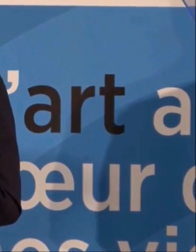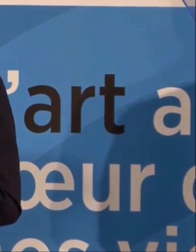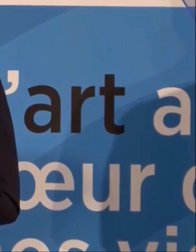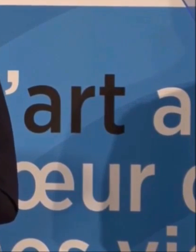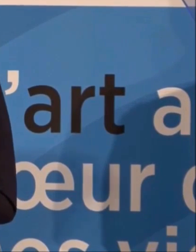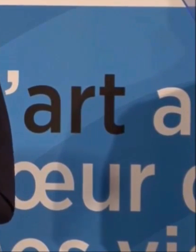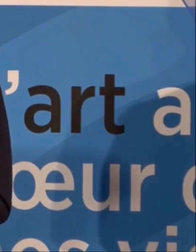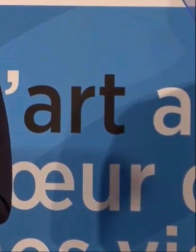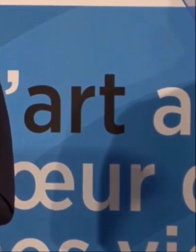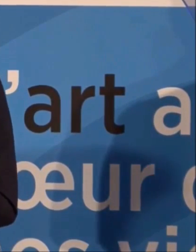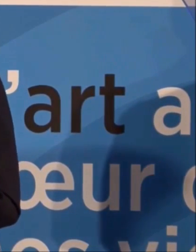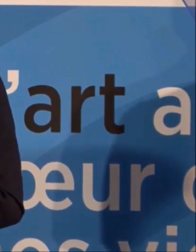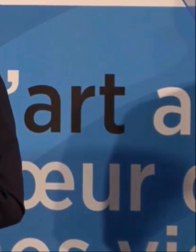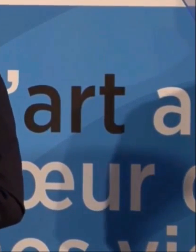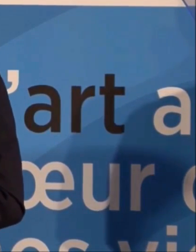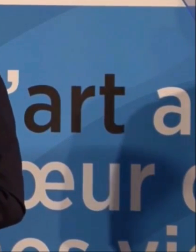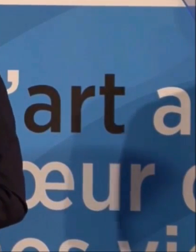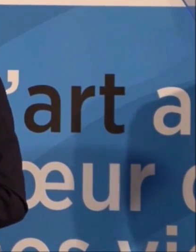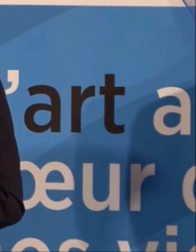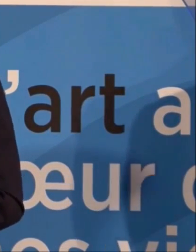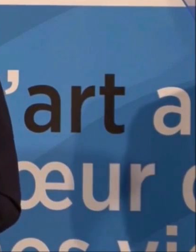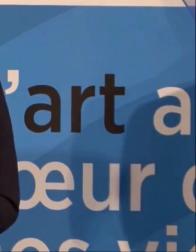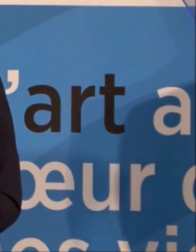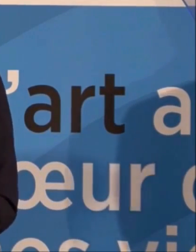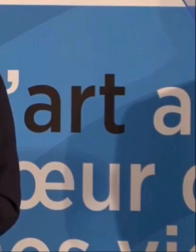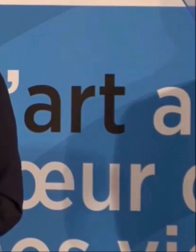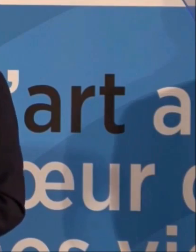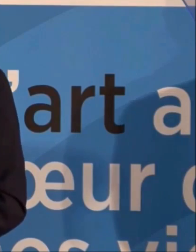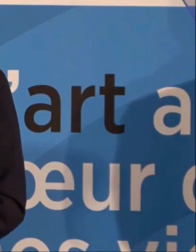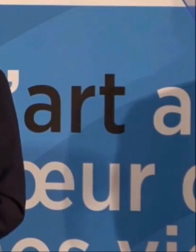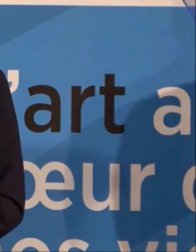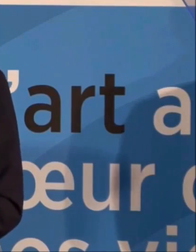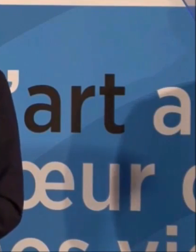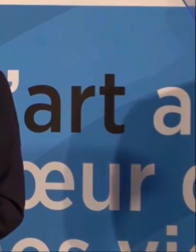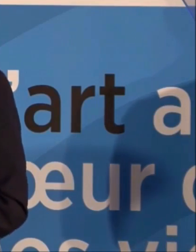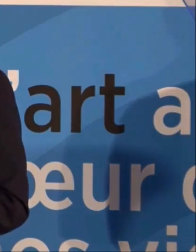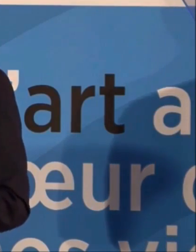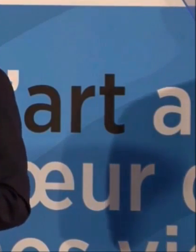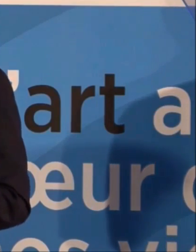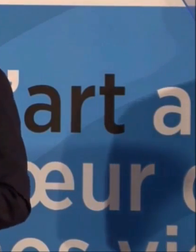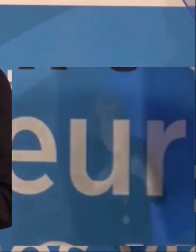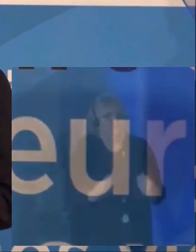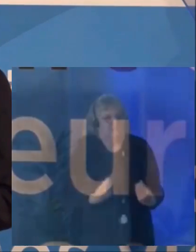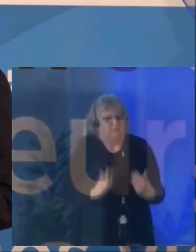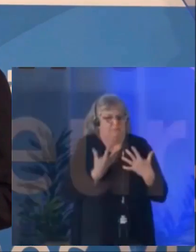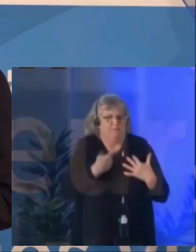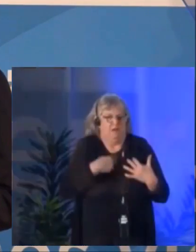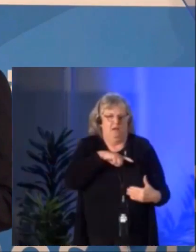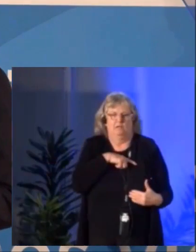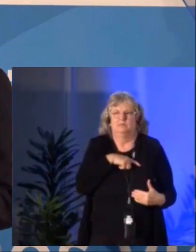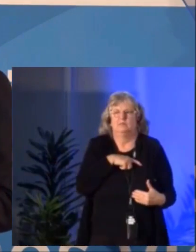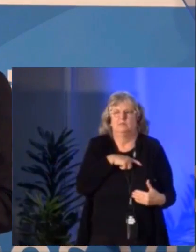Your presence here today will continue to inspire us. In fact, although you may not even realize